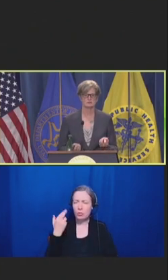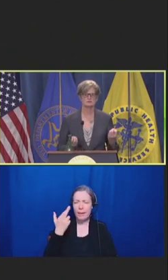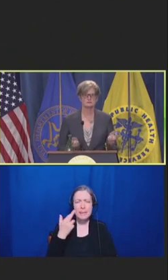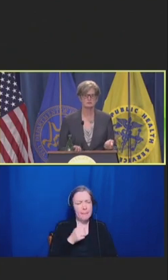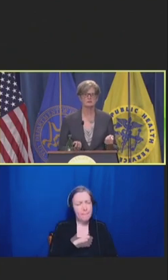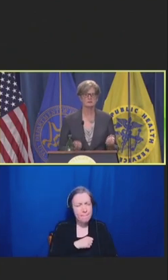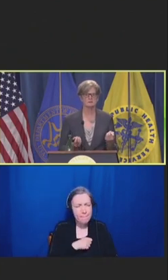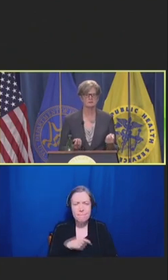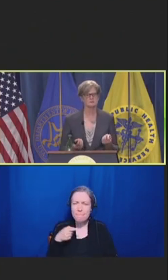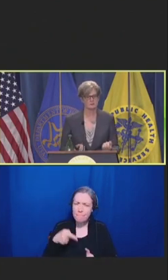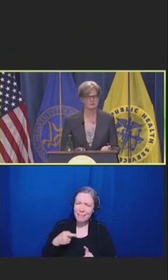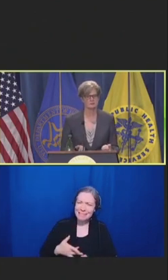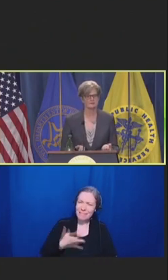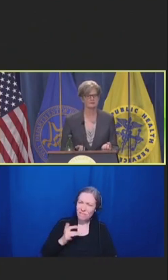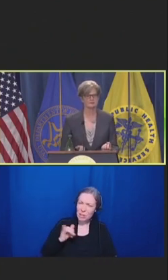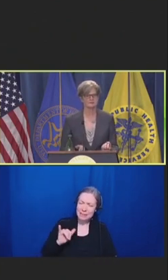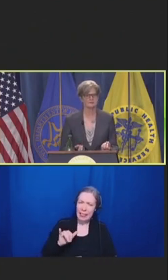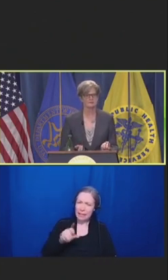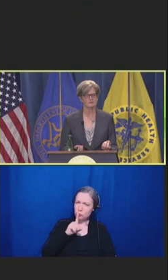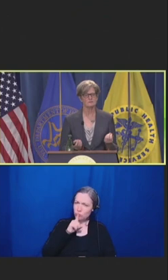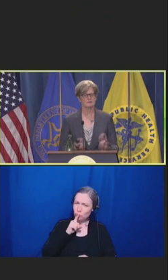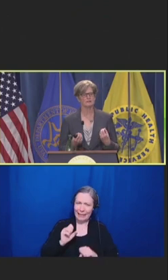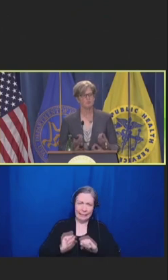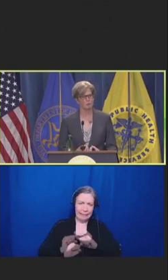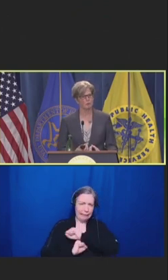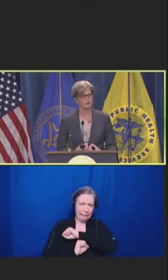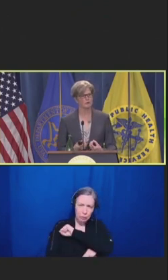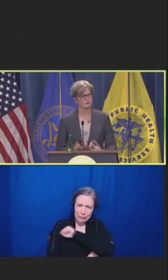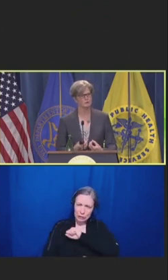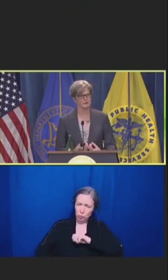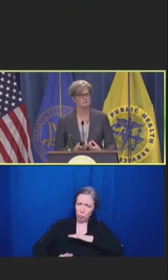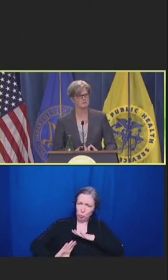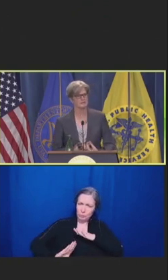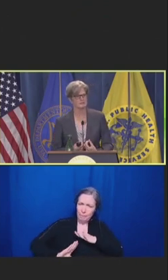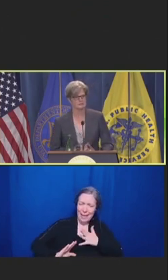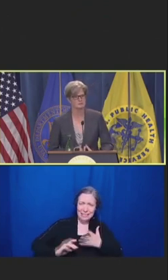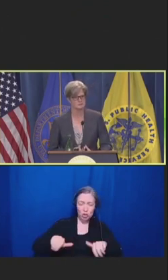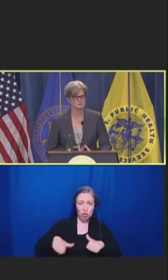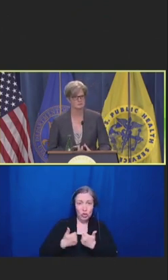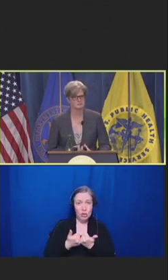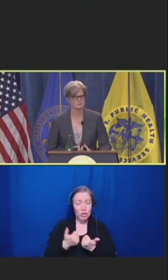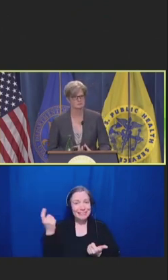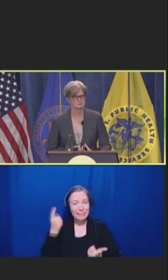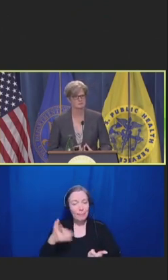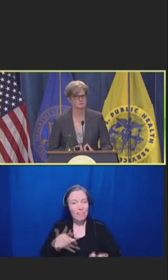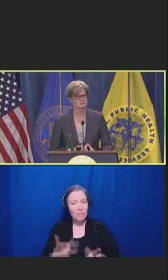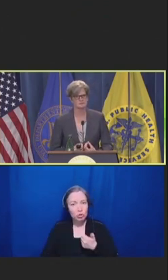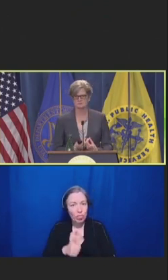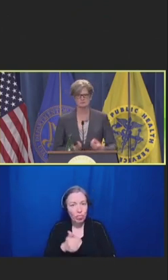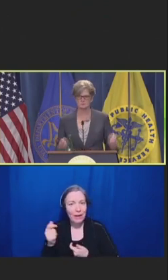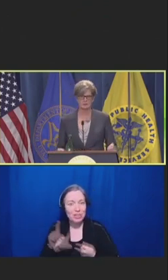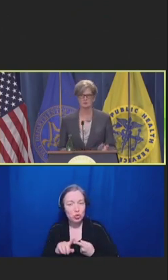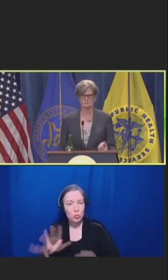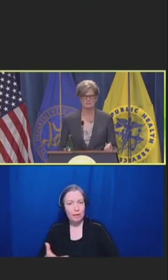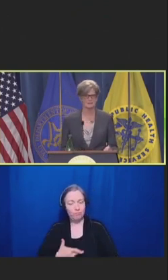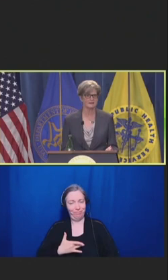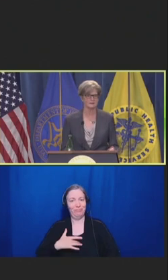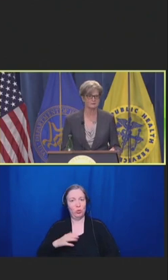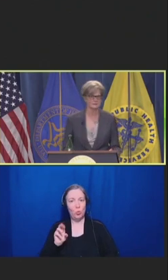There's something that is threatening the very core of who they feel like as physicians. This isn't just about being tired.